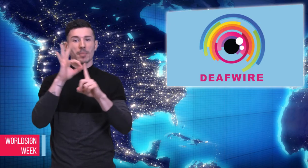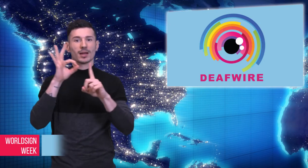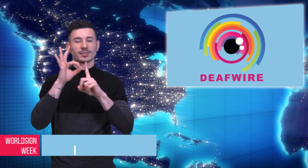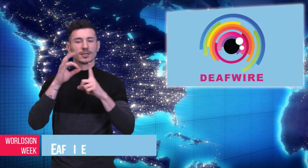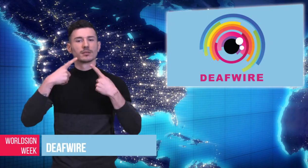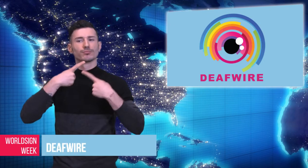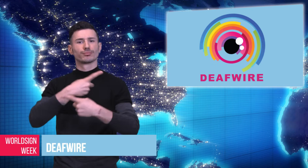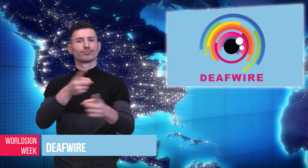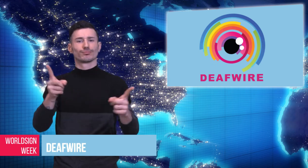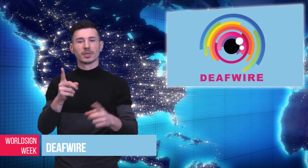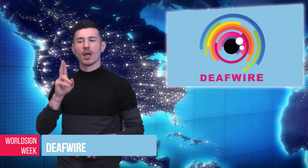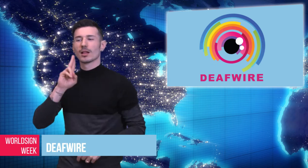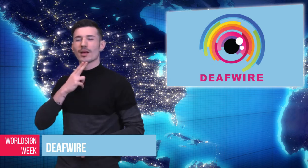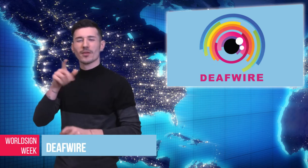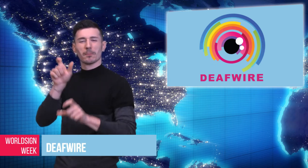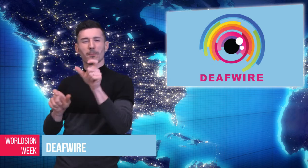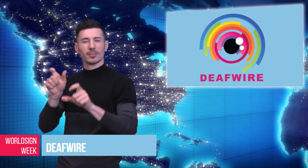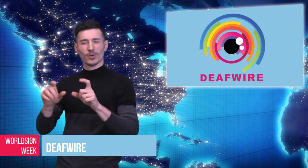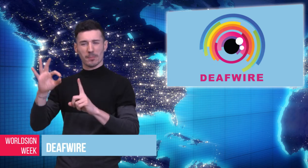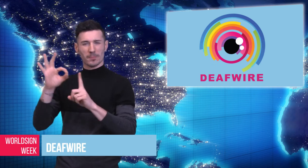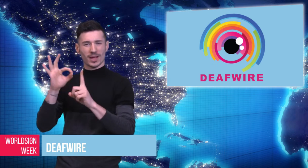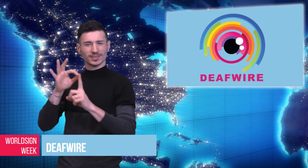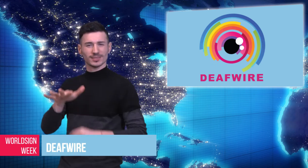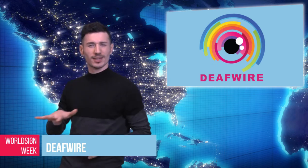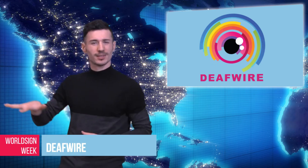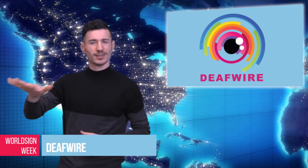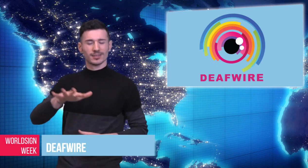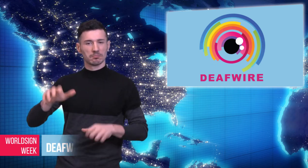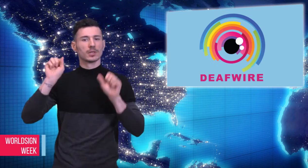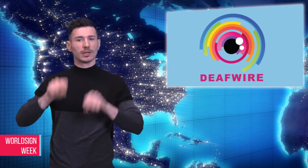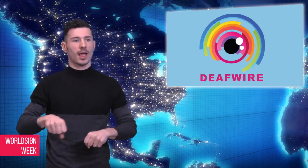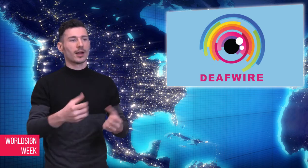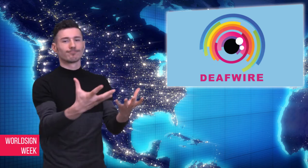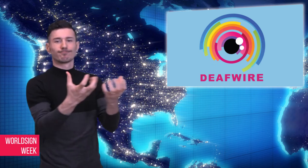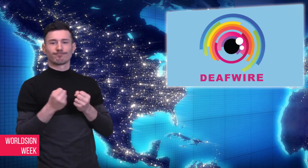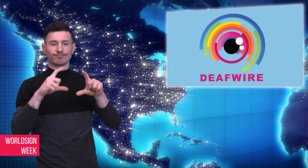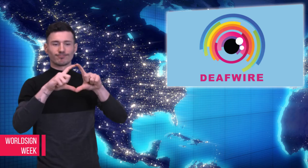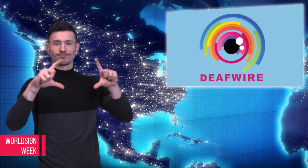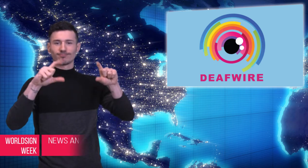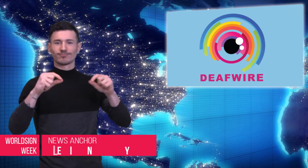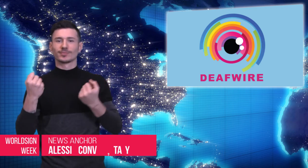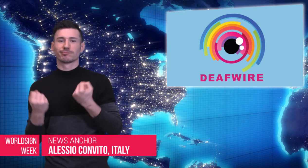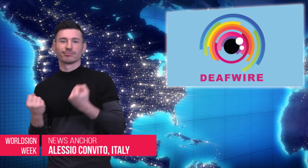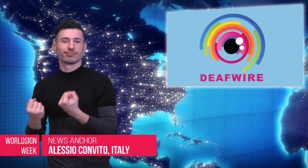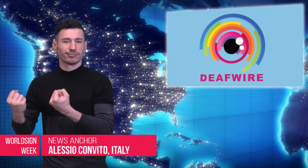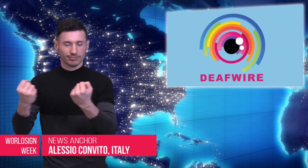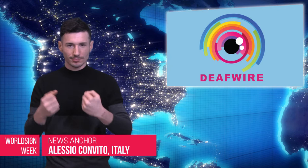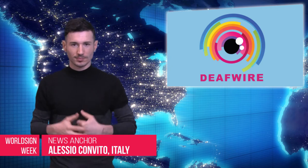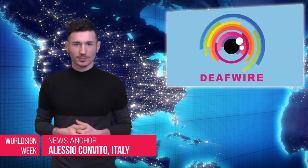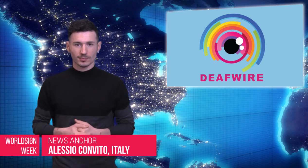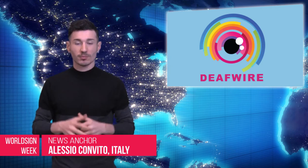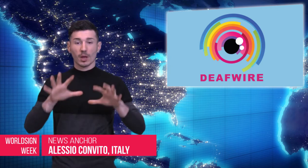Alessio: Pakistan has announced that they are going to allow